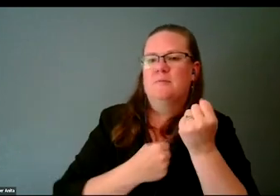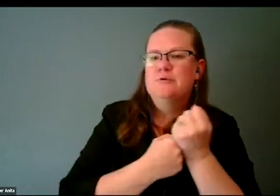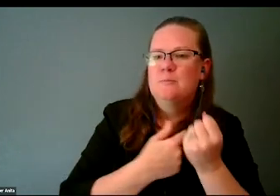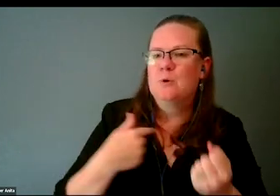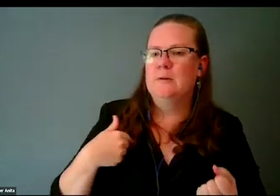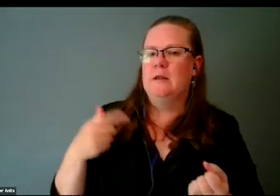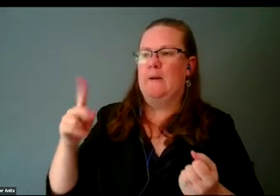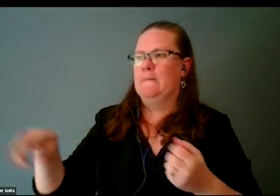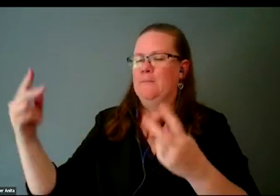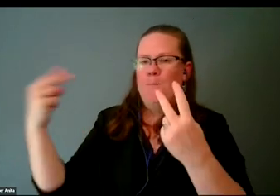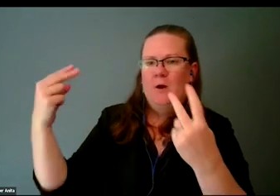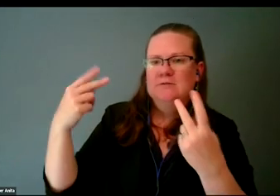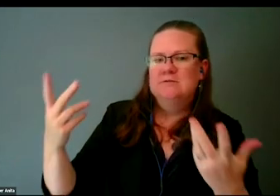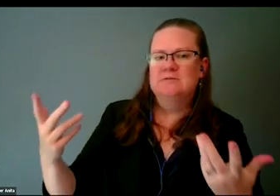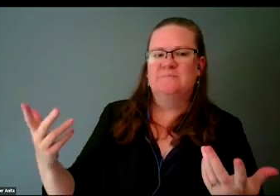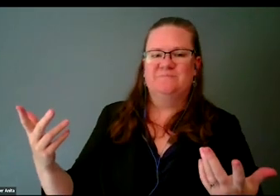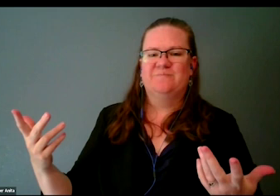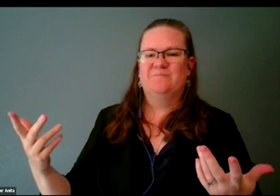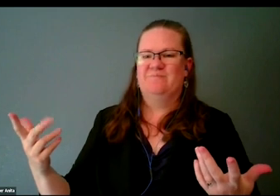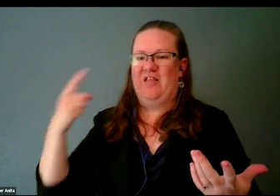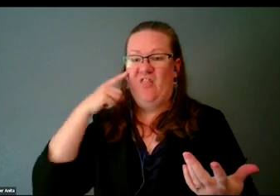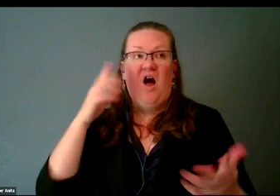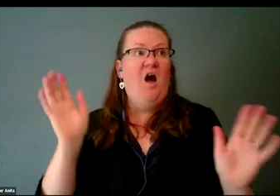and didn't think they'd be able to do what I do.